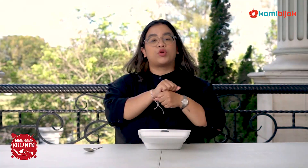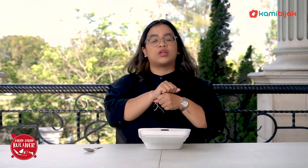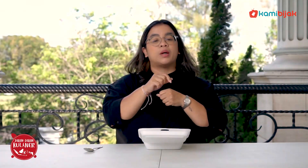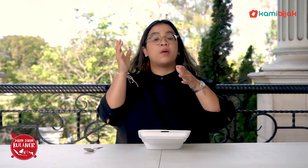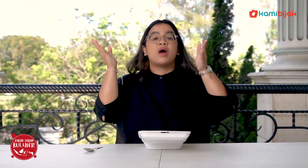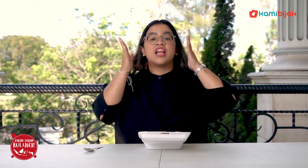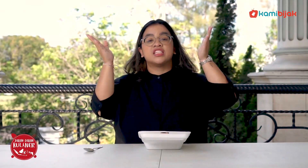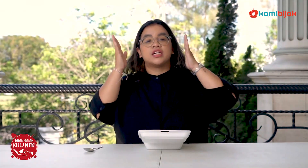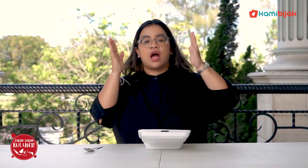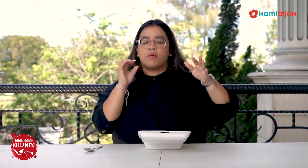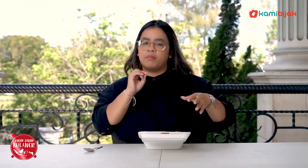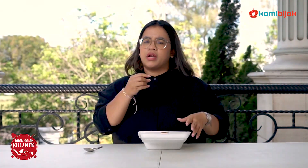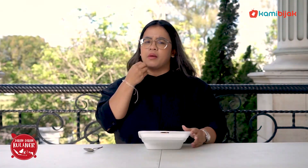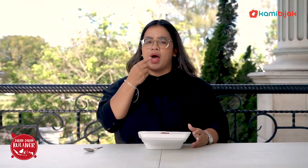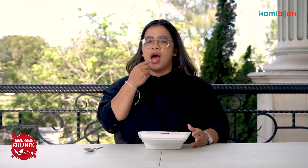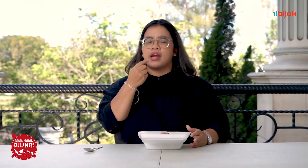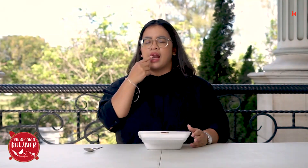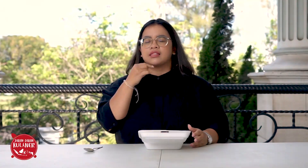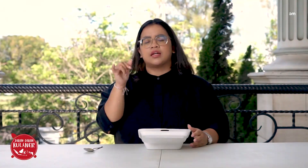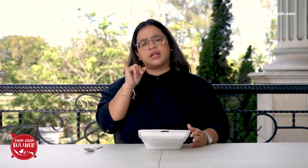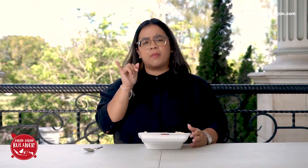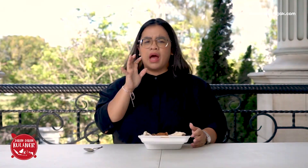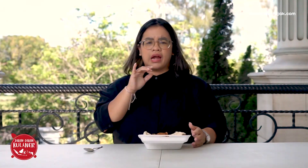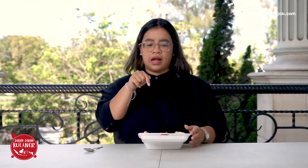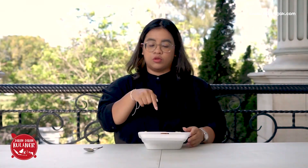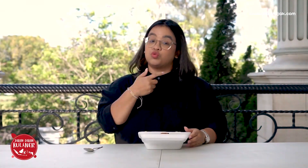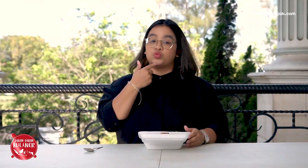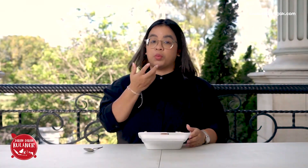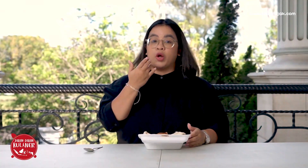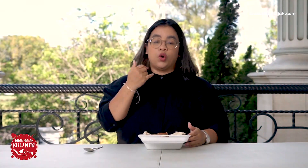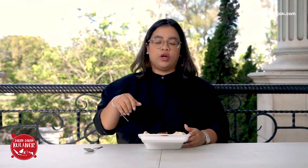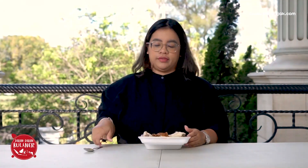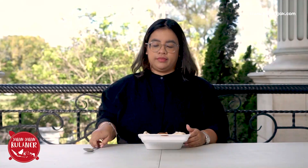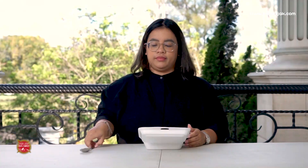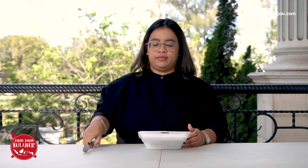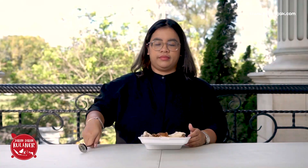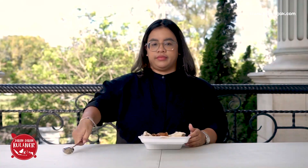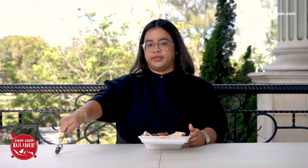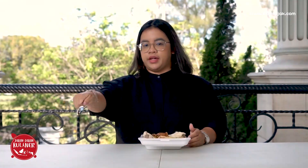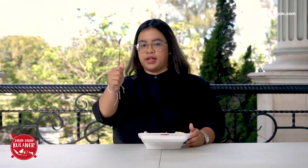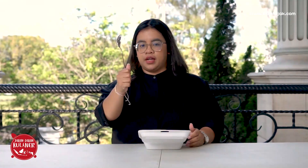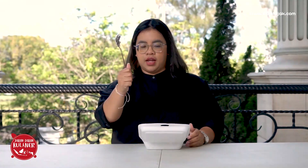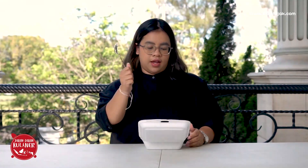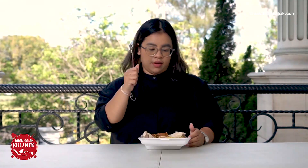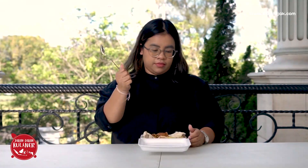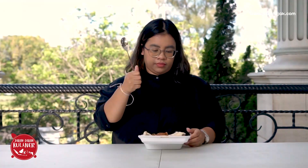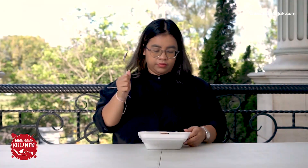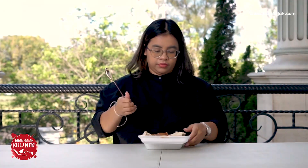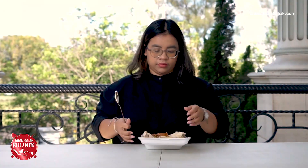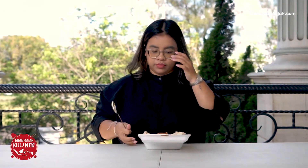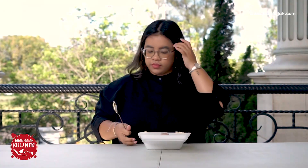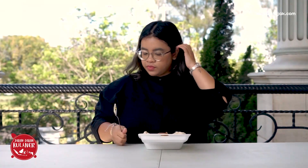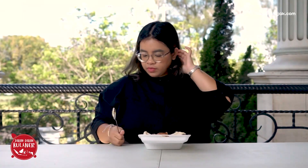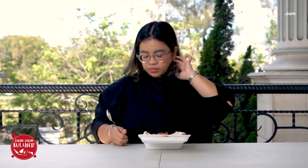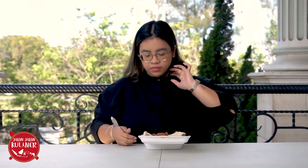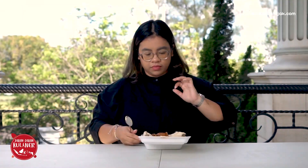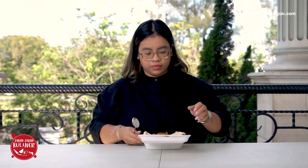when I was in Singapore and Malaysia approximately does it taste the same? let's try it!